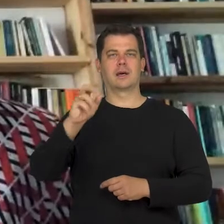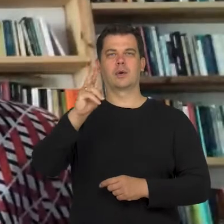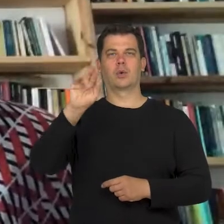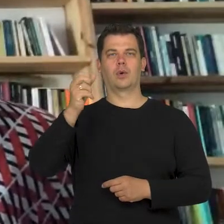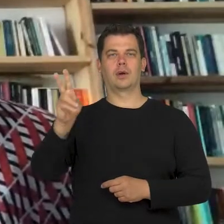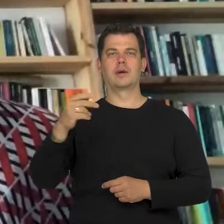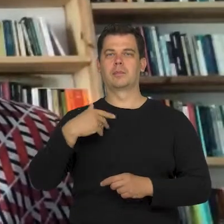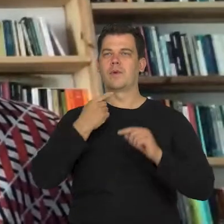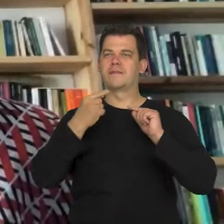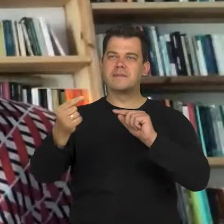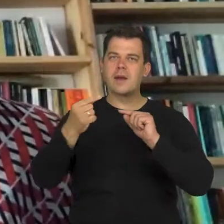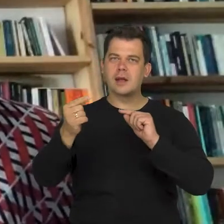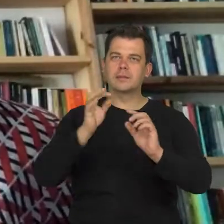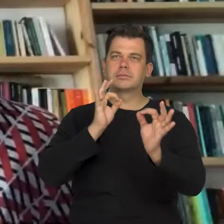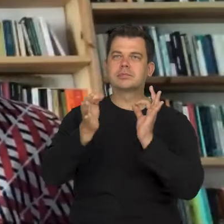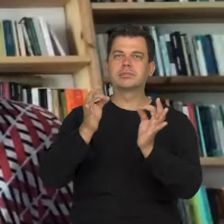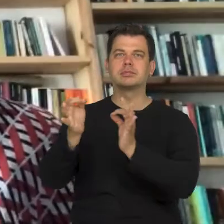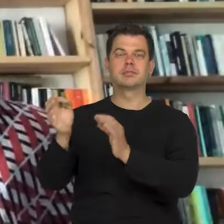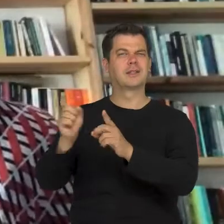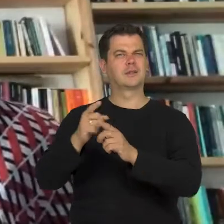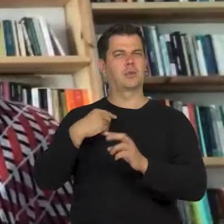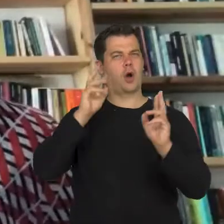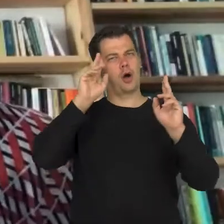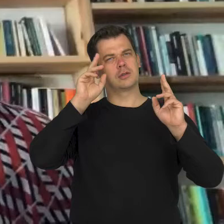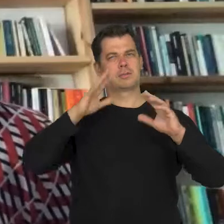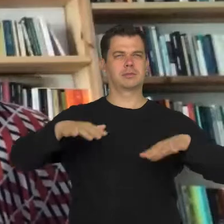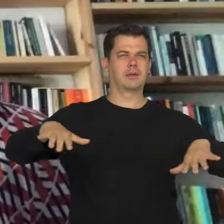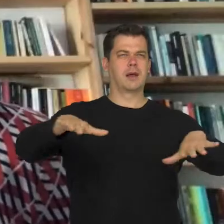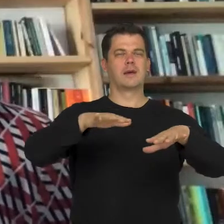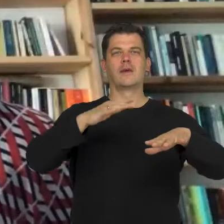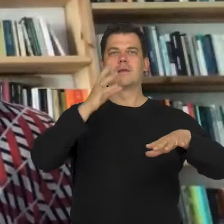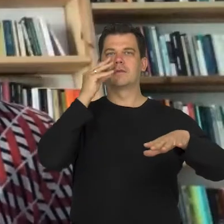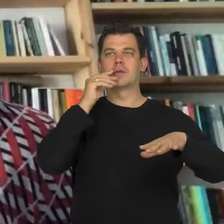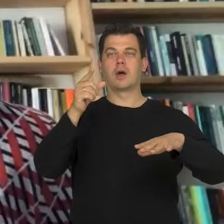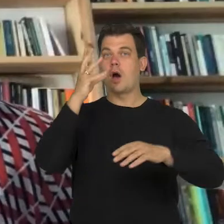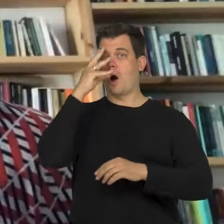we also did additional research to see and select the images